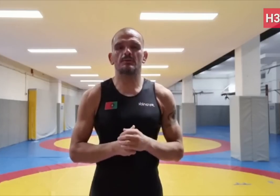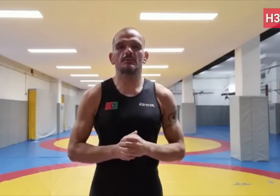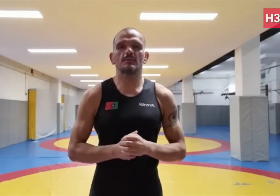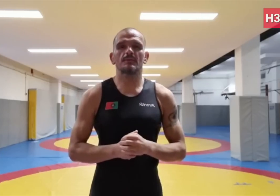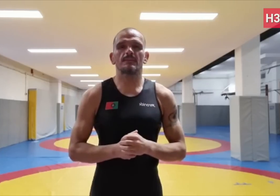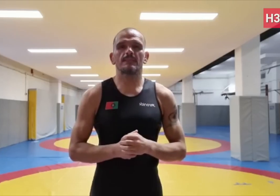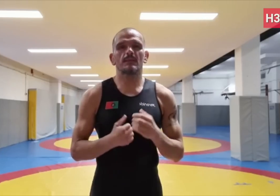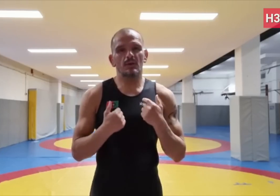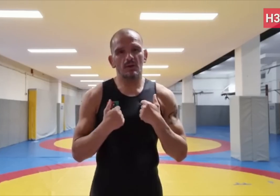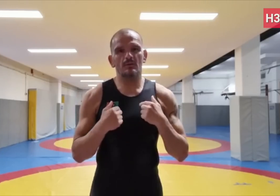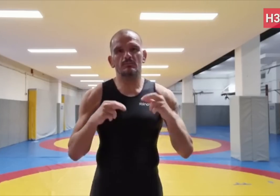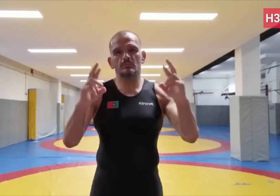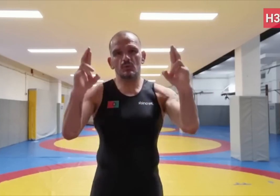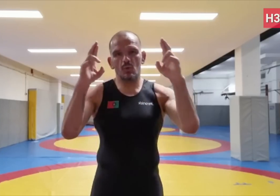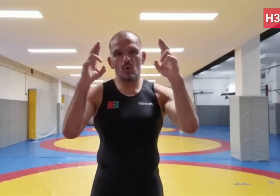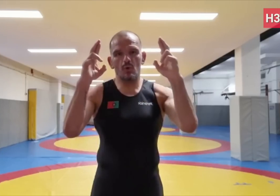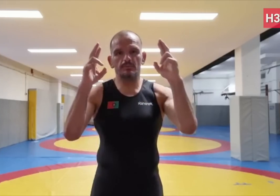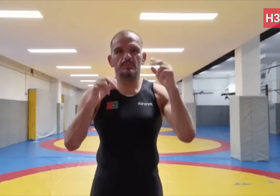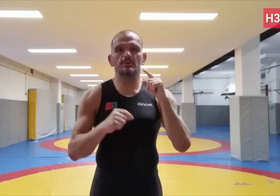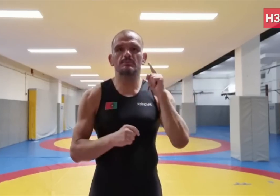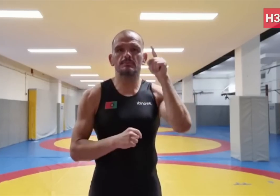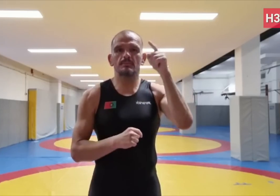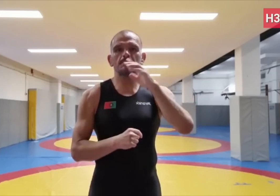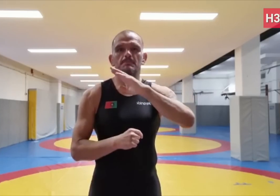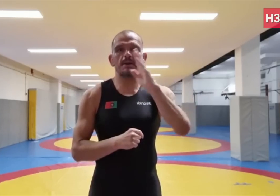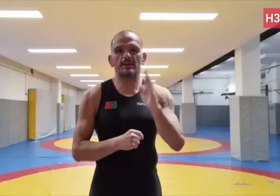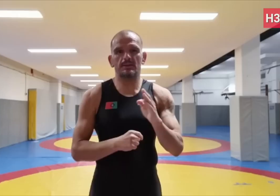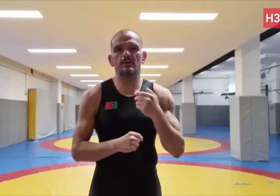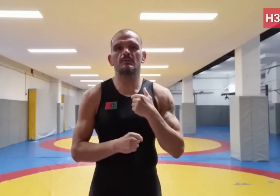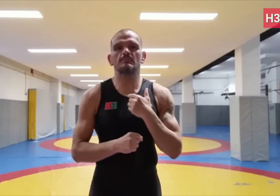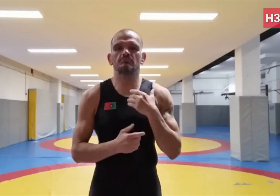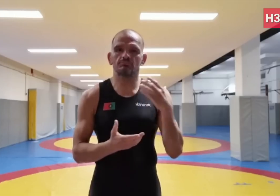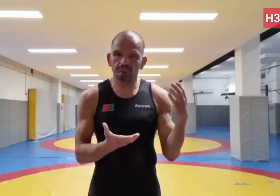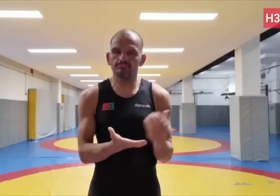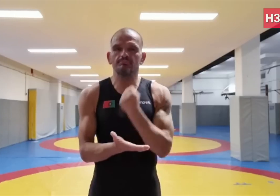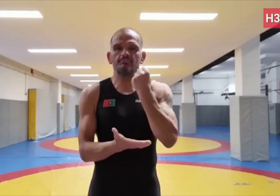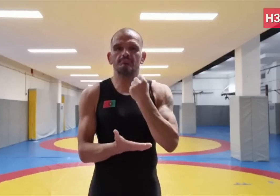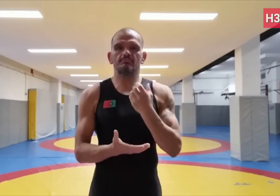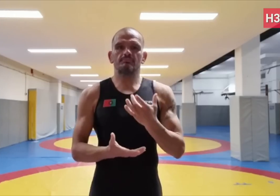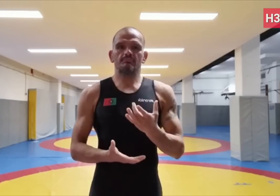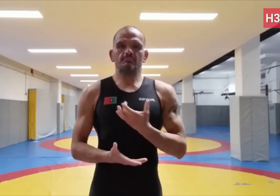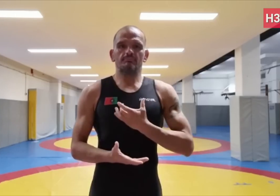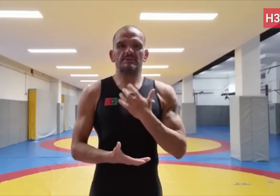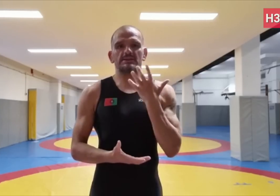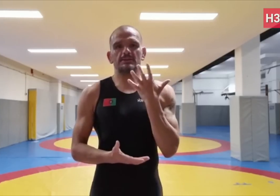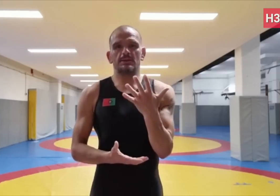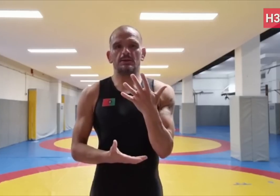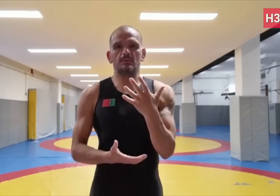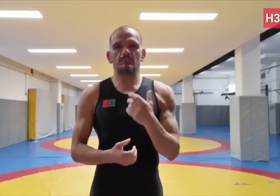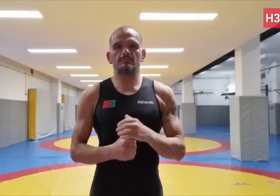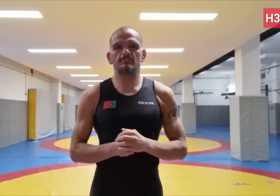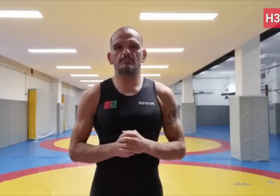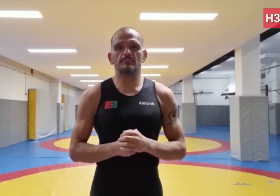I hope I'll win at least five medals at the Deaflympics in Brazil.